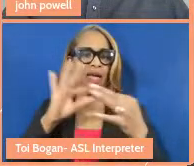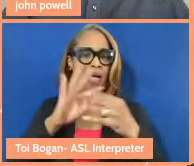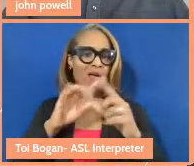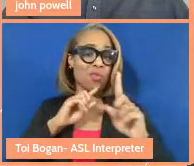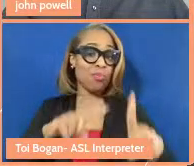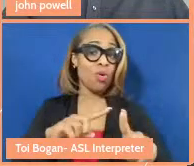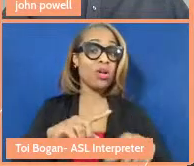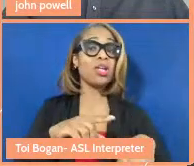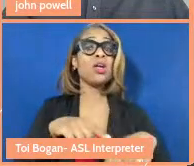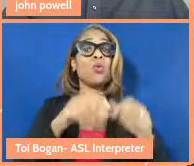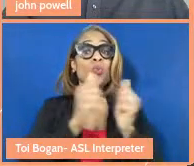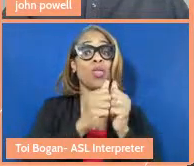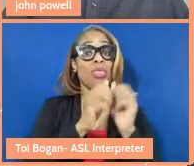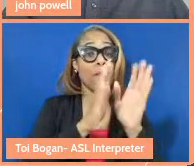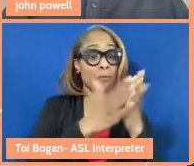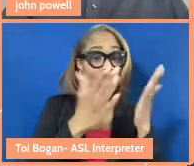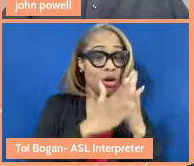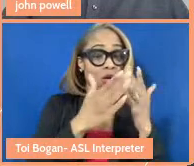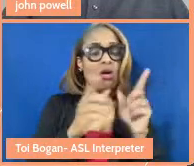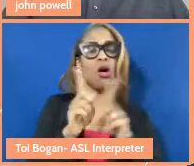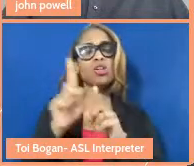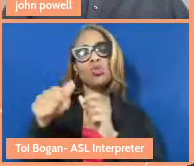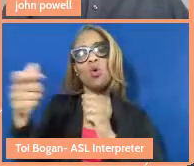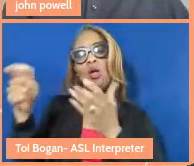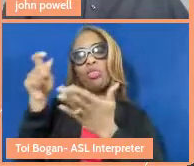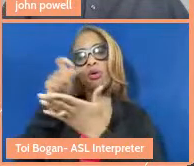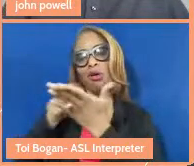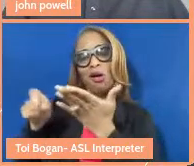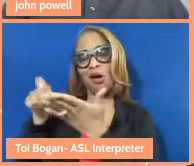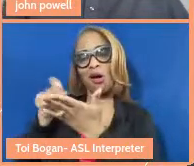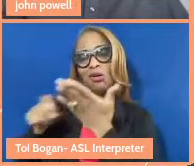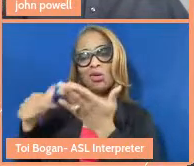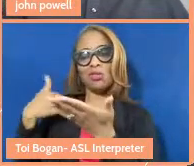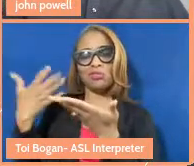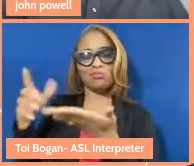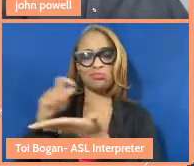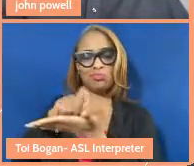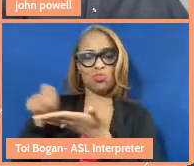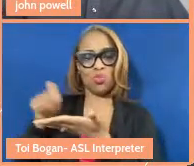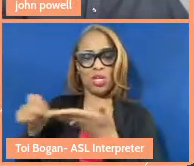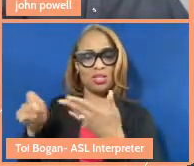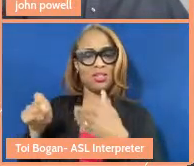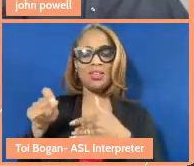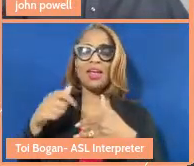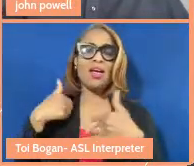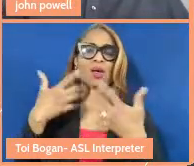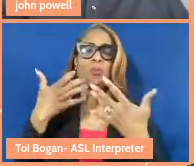in the articles that I've reported ever since, is just really this desire to better understand